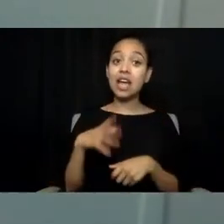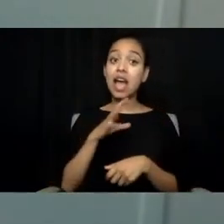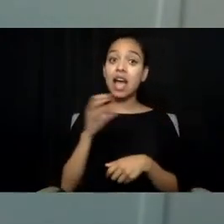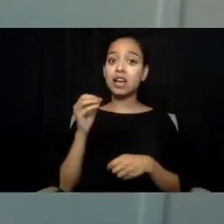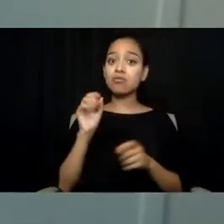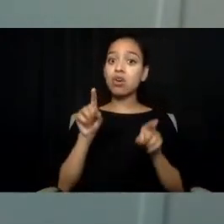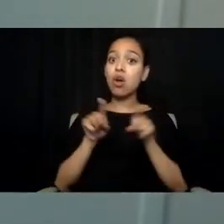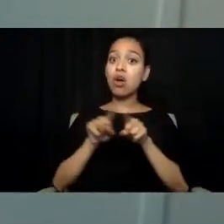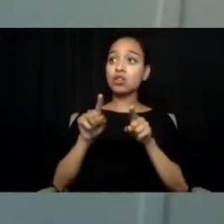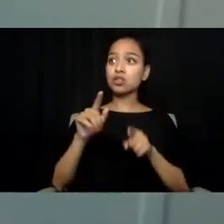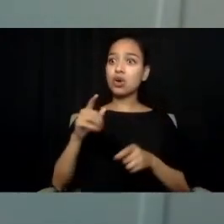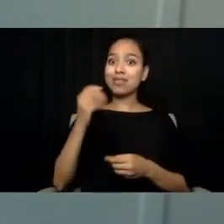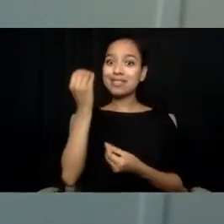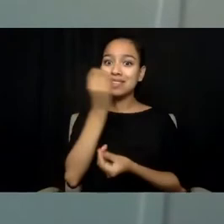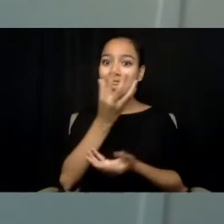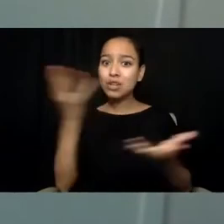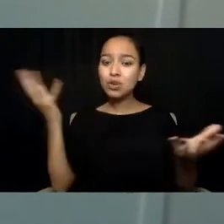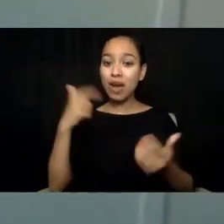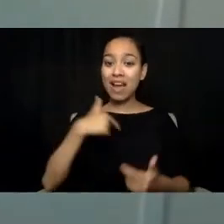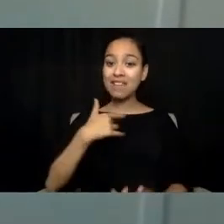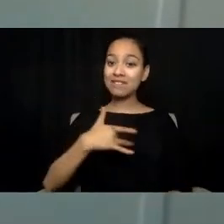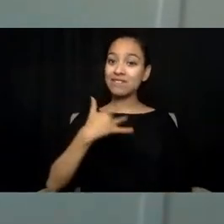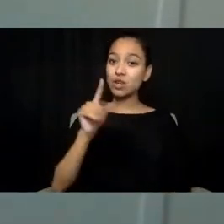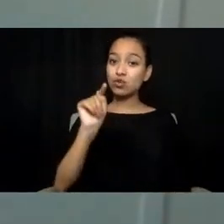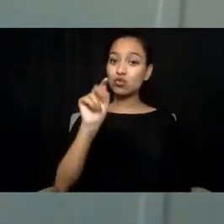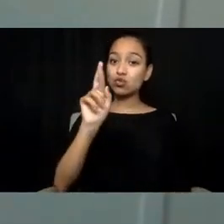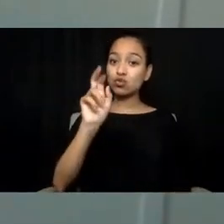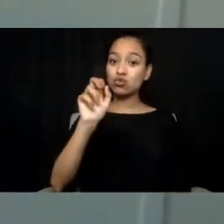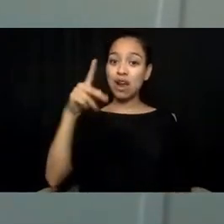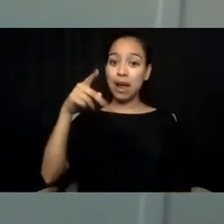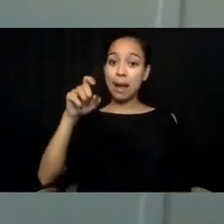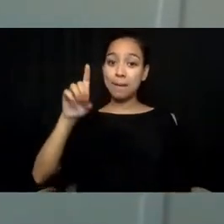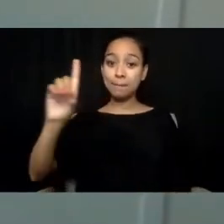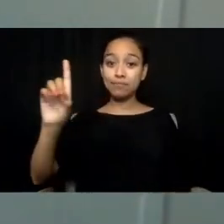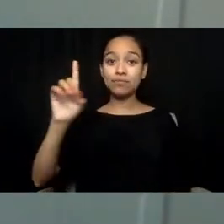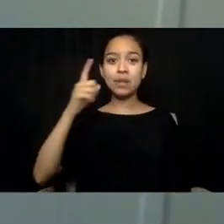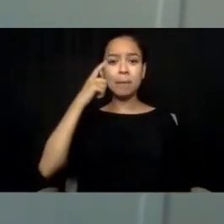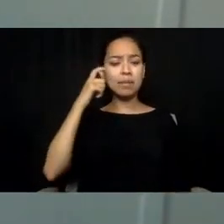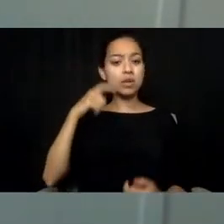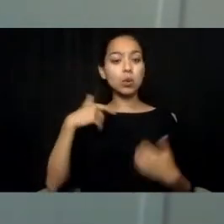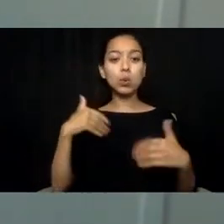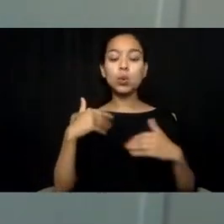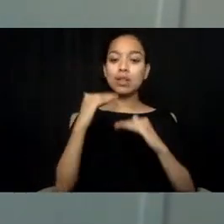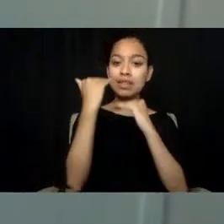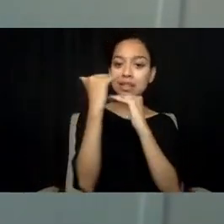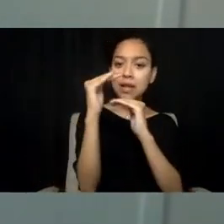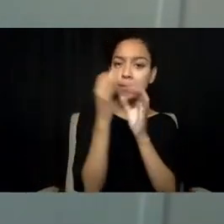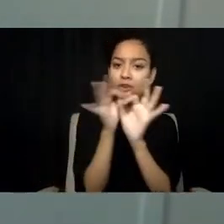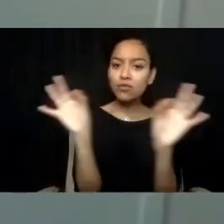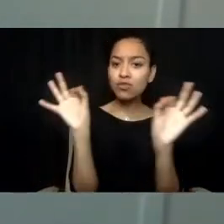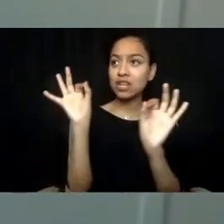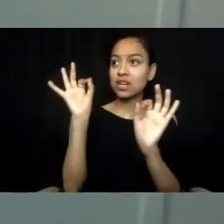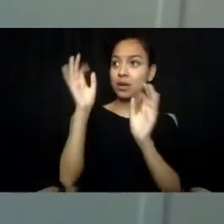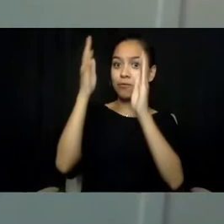because there's little freedom in just being autistic in today's society.